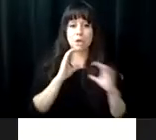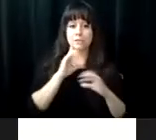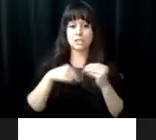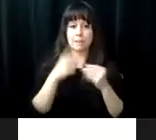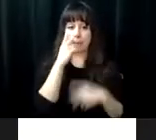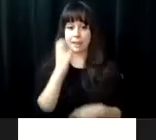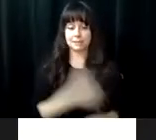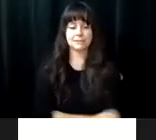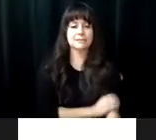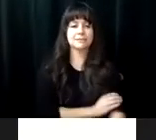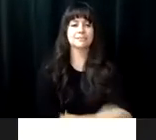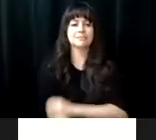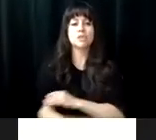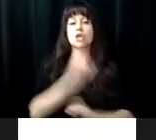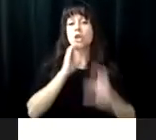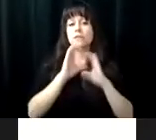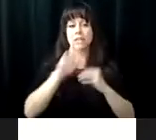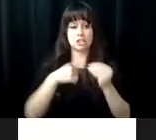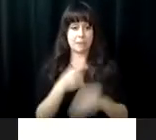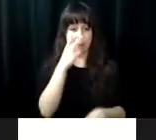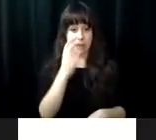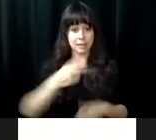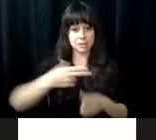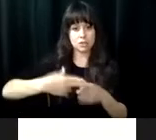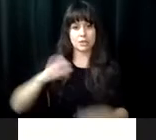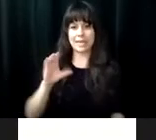be an excuse to not take care of your health.